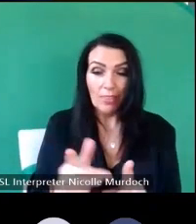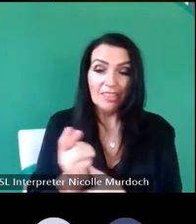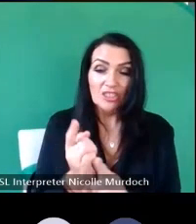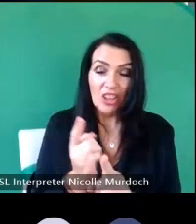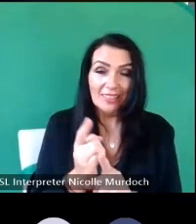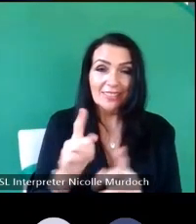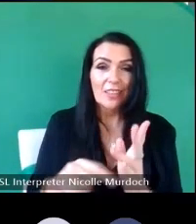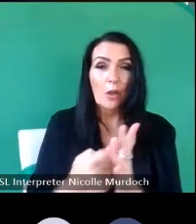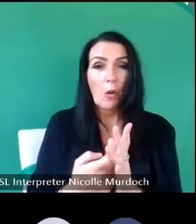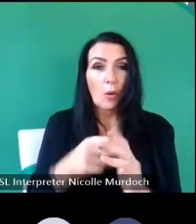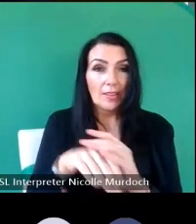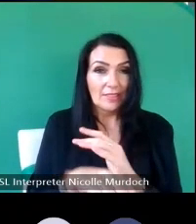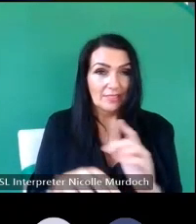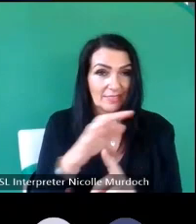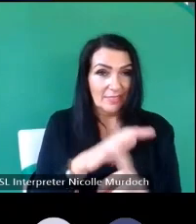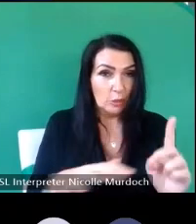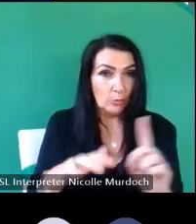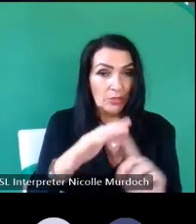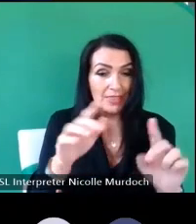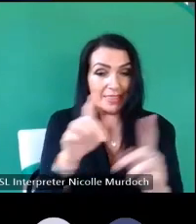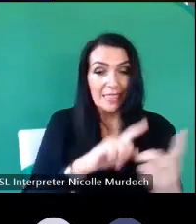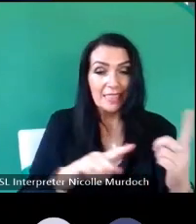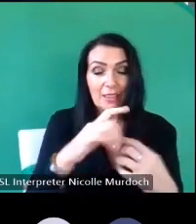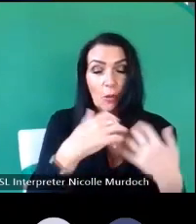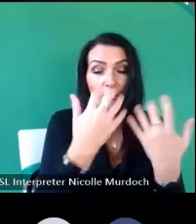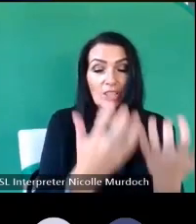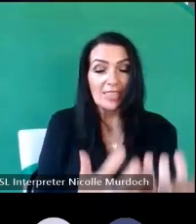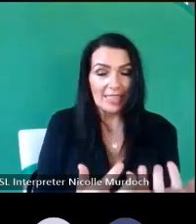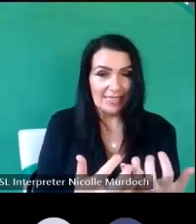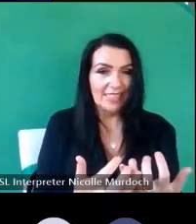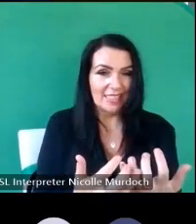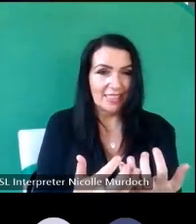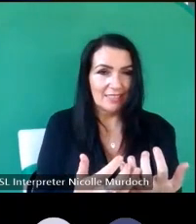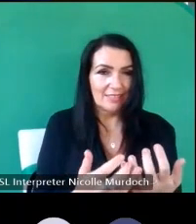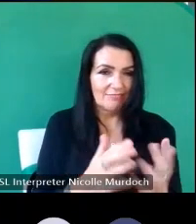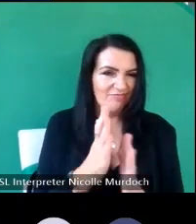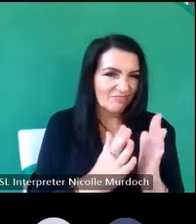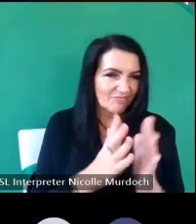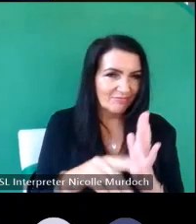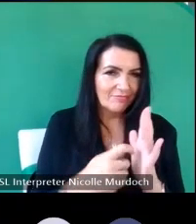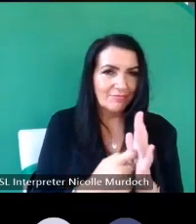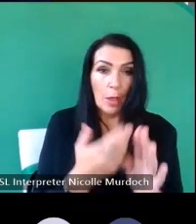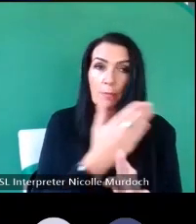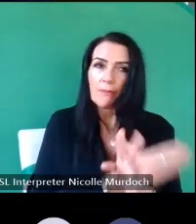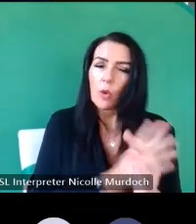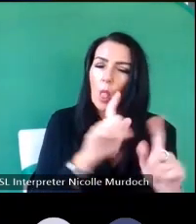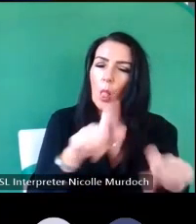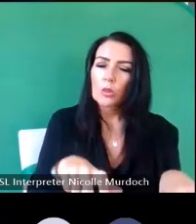community Heritage conferences um in person before the lockdowns you will know all about